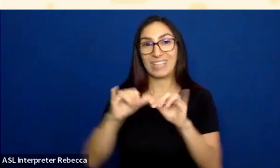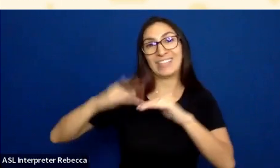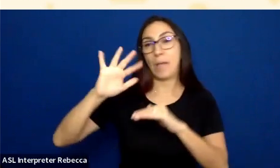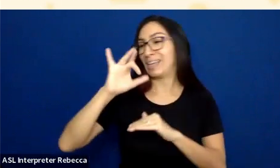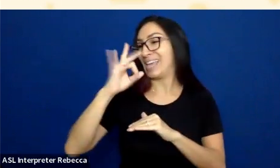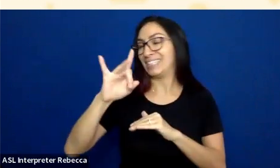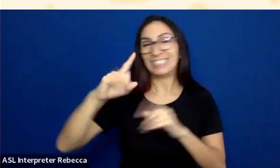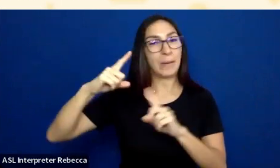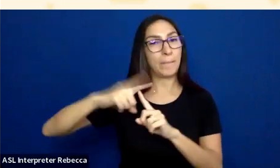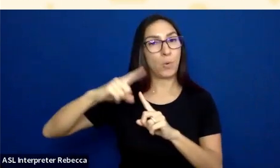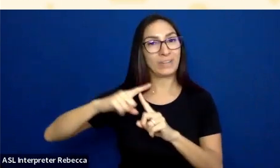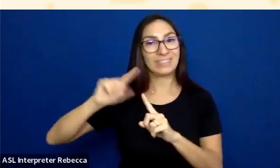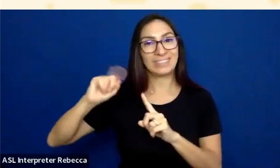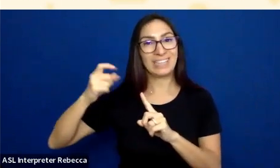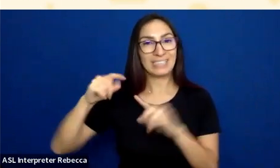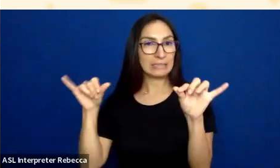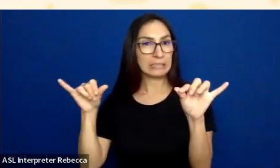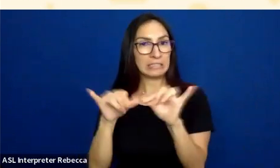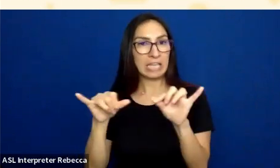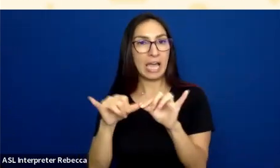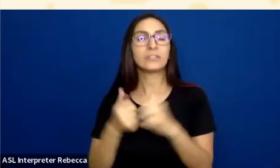Now in pixels, on the web, that's going to be 24 pixels.